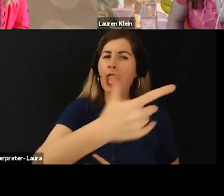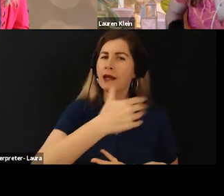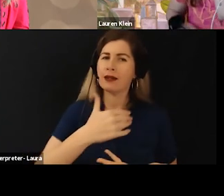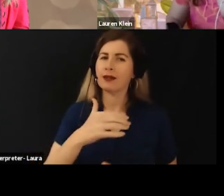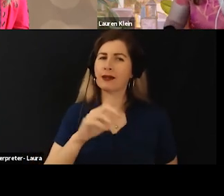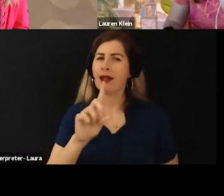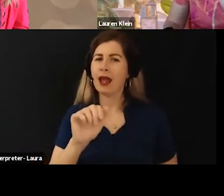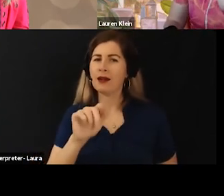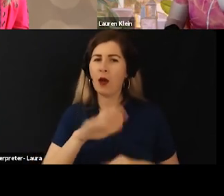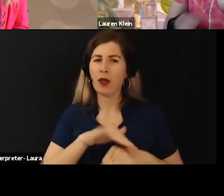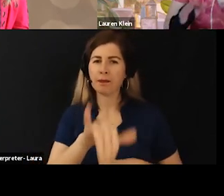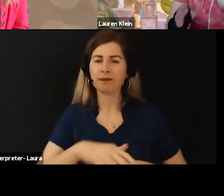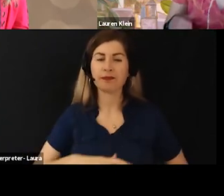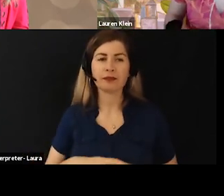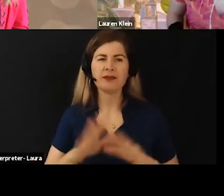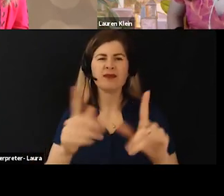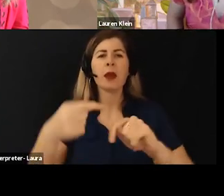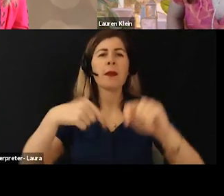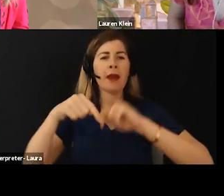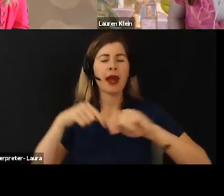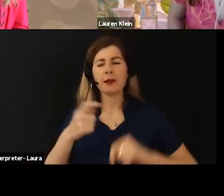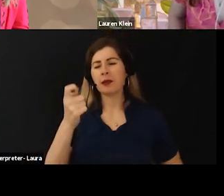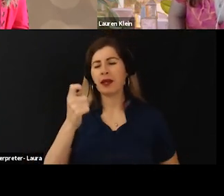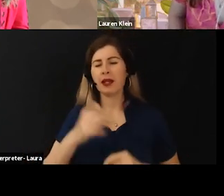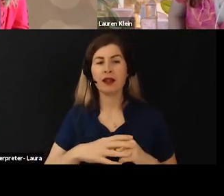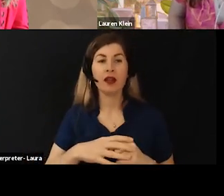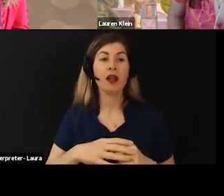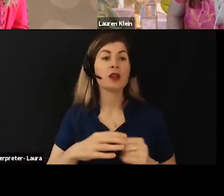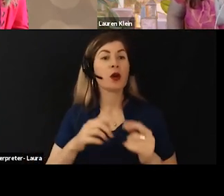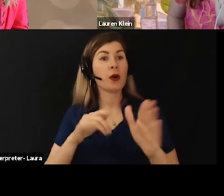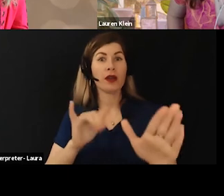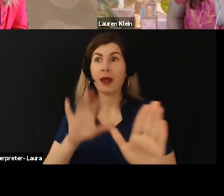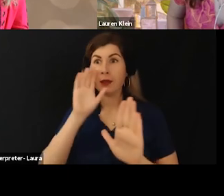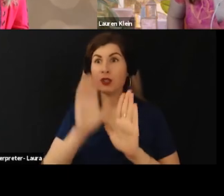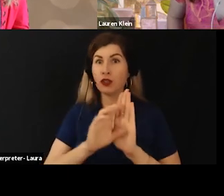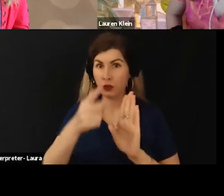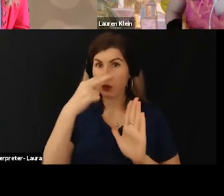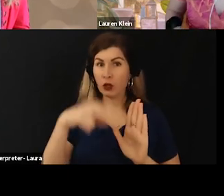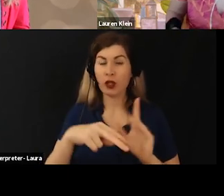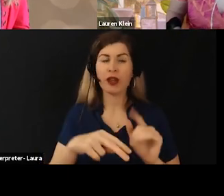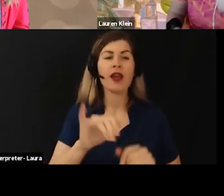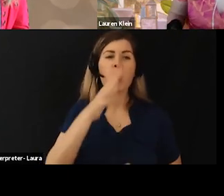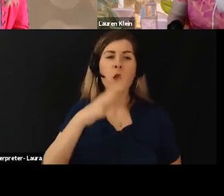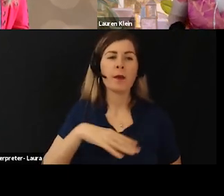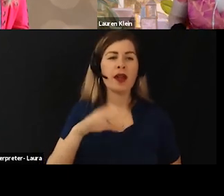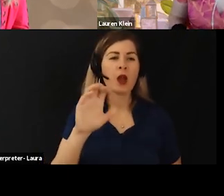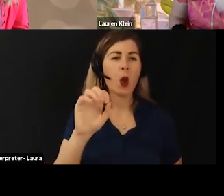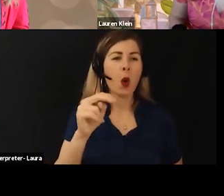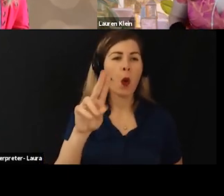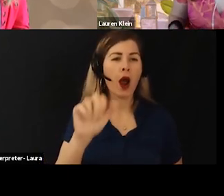Just to back up a little bit and talk a little bit more about what you're actually looking at Odell hot exhibits the library of missing data sets in two ways.